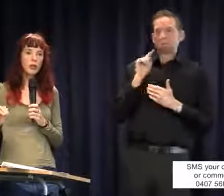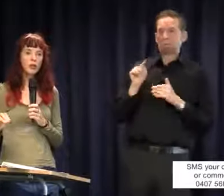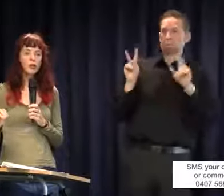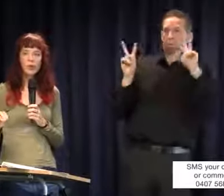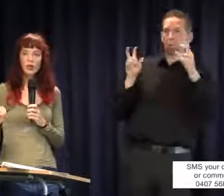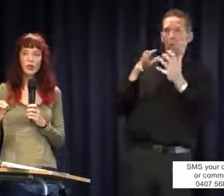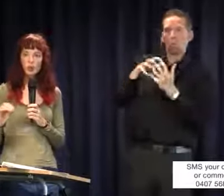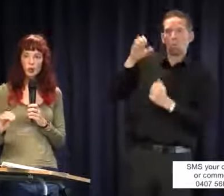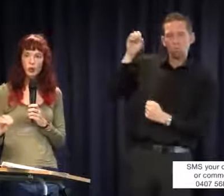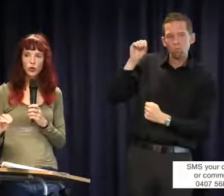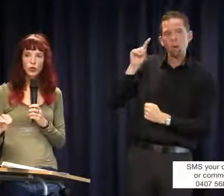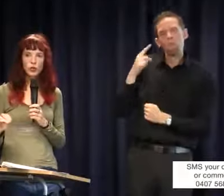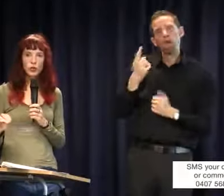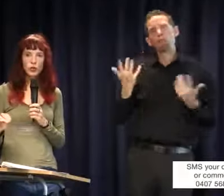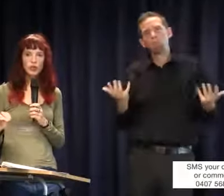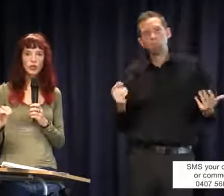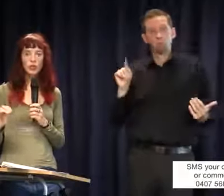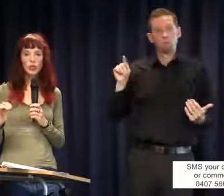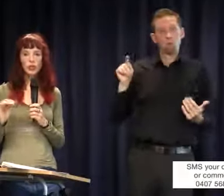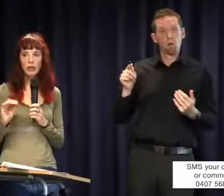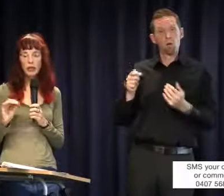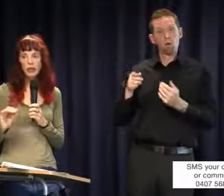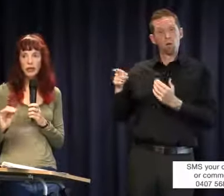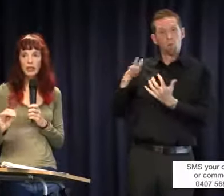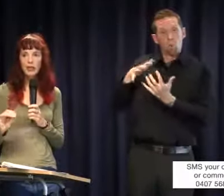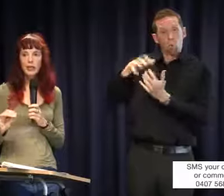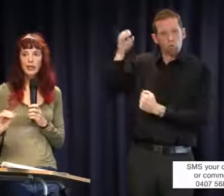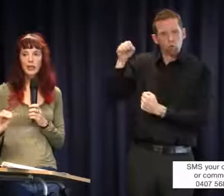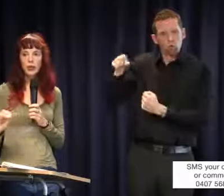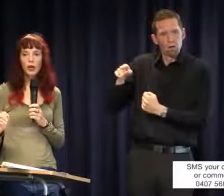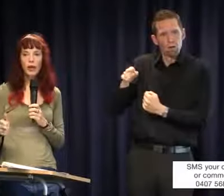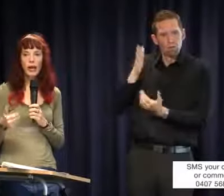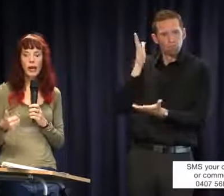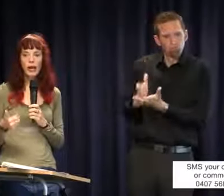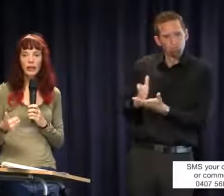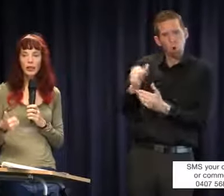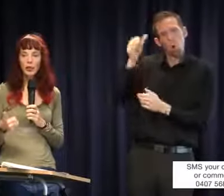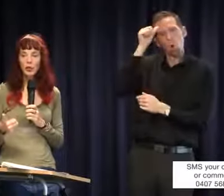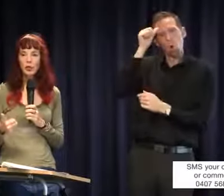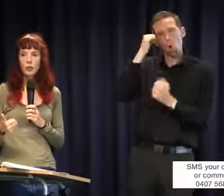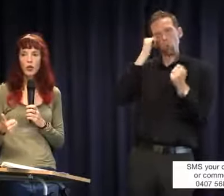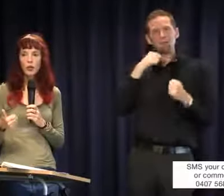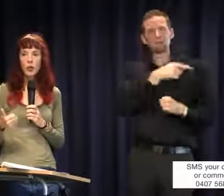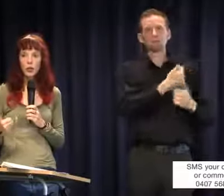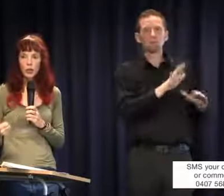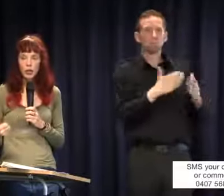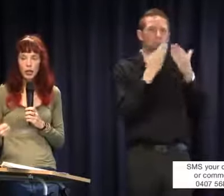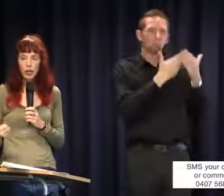qualification proves, is usually evidence, that you have A, learnt about interpreting